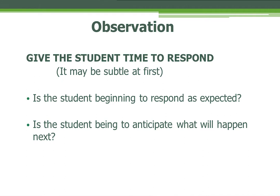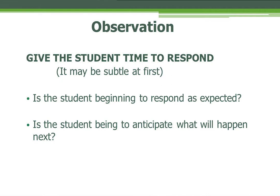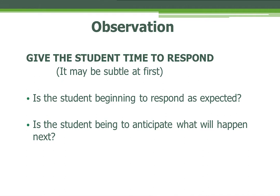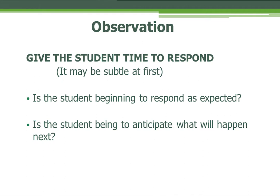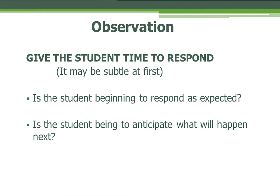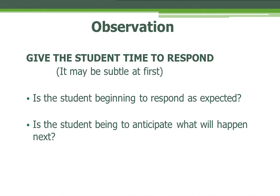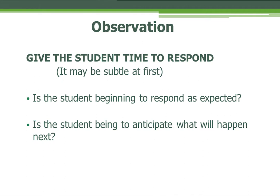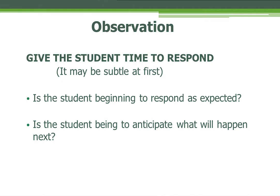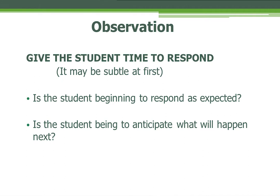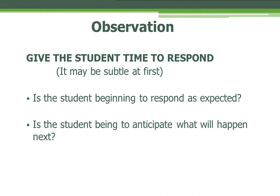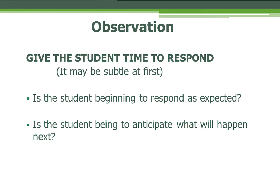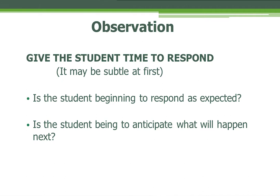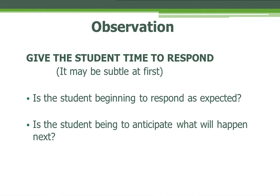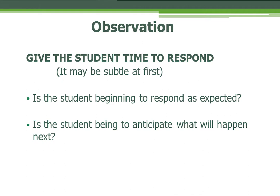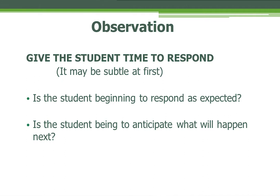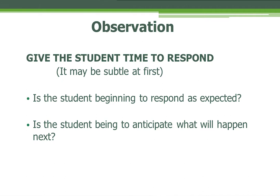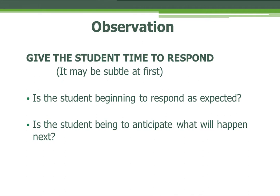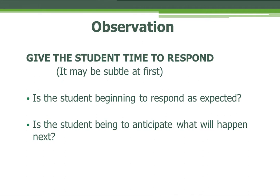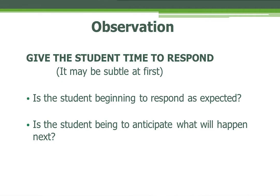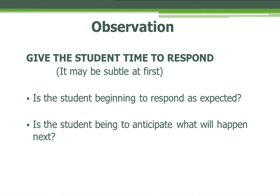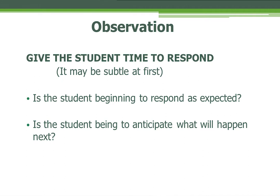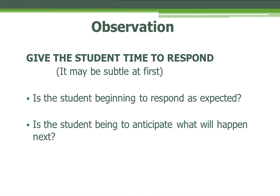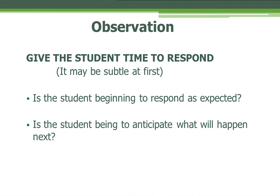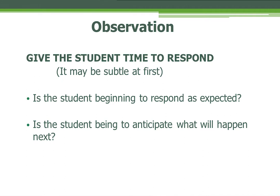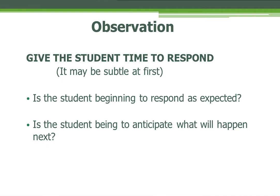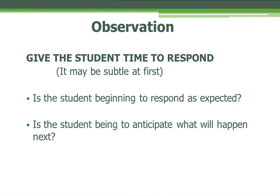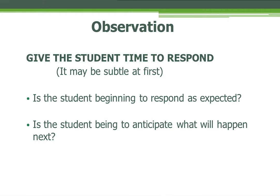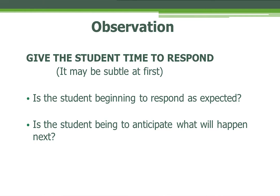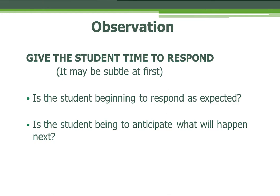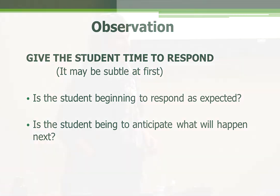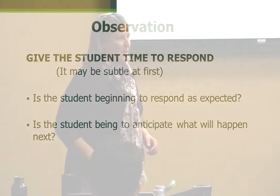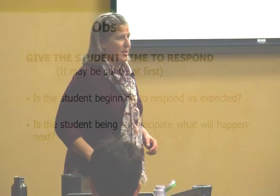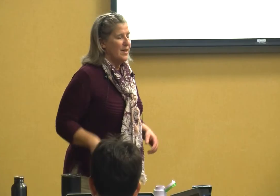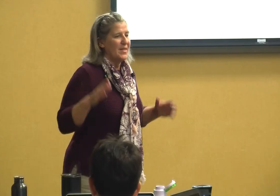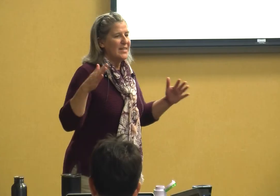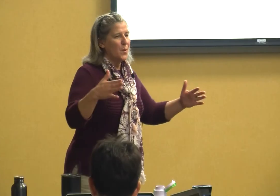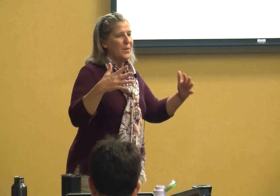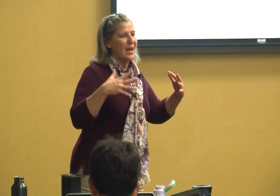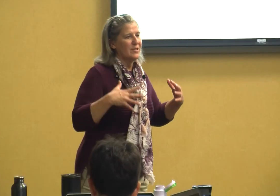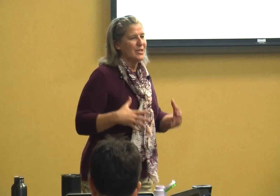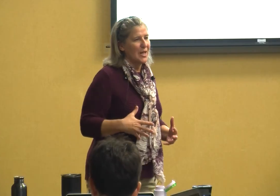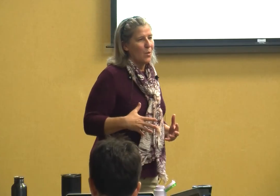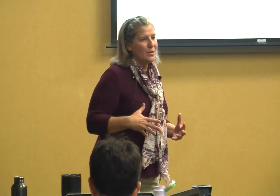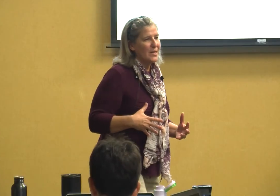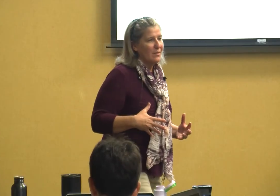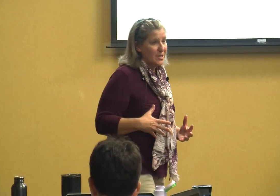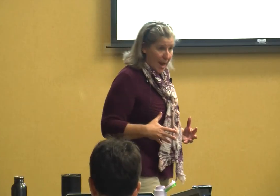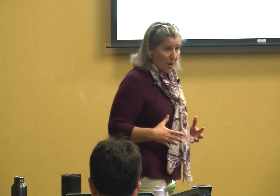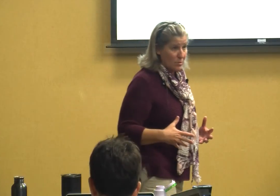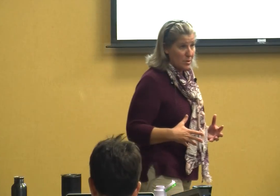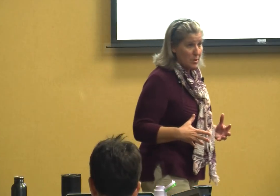those touch cues we don't get anything and we move on that's where we have to slow ourselves down and